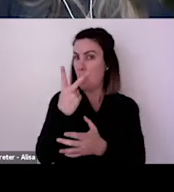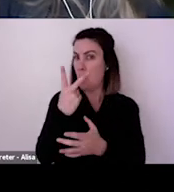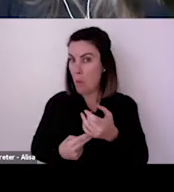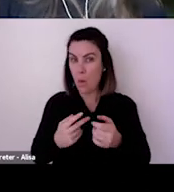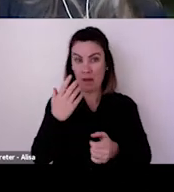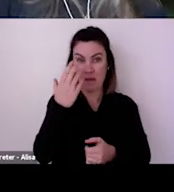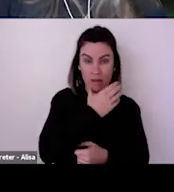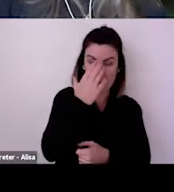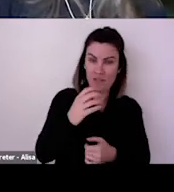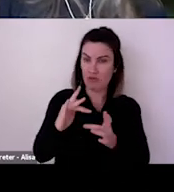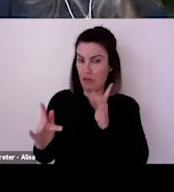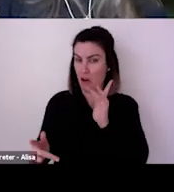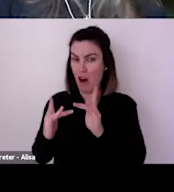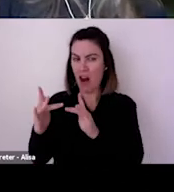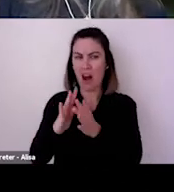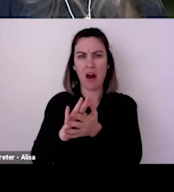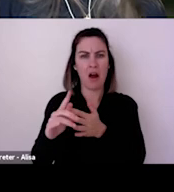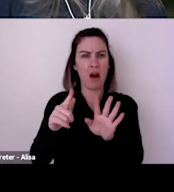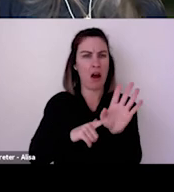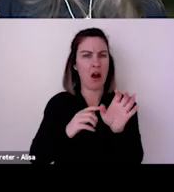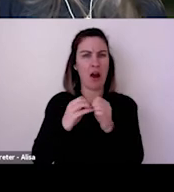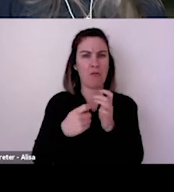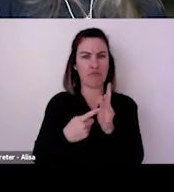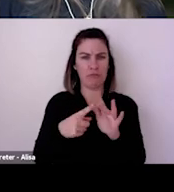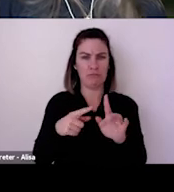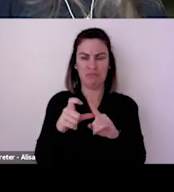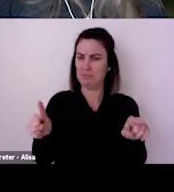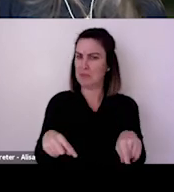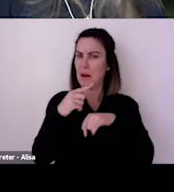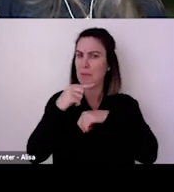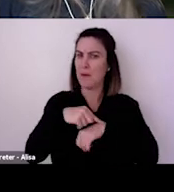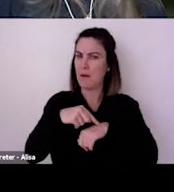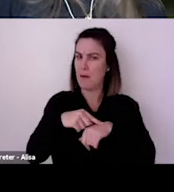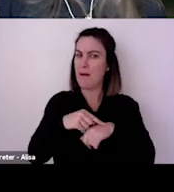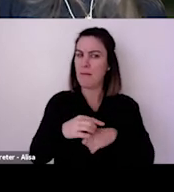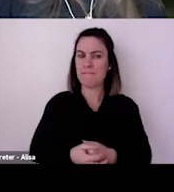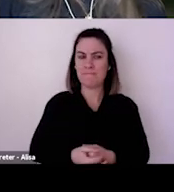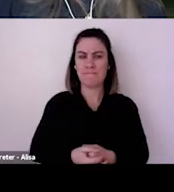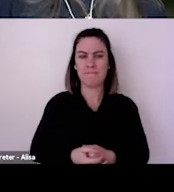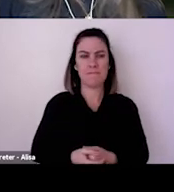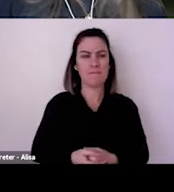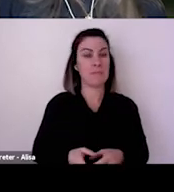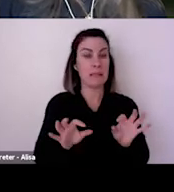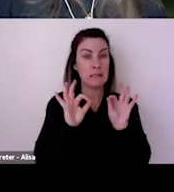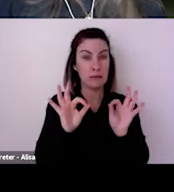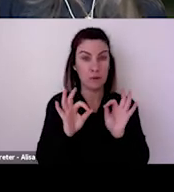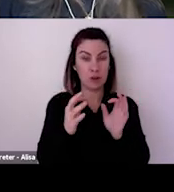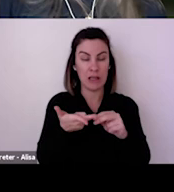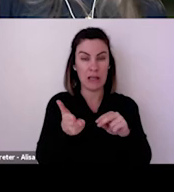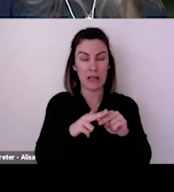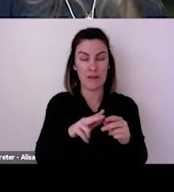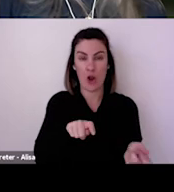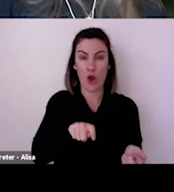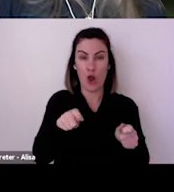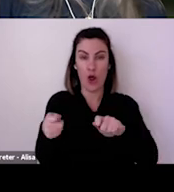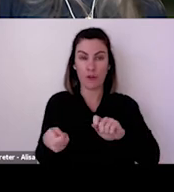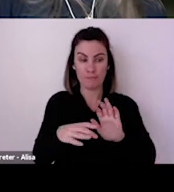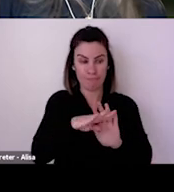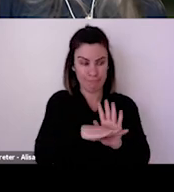We've got an access fact sheet coming out this week, so that's about bringing disabled